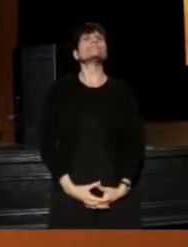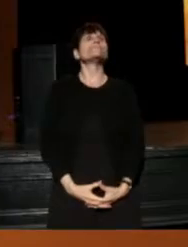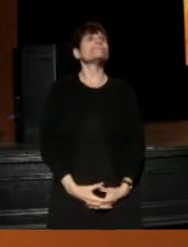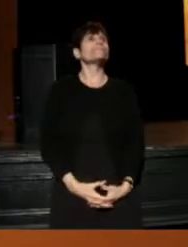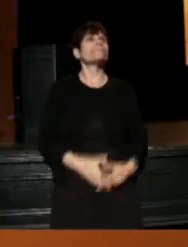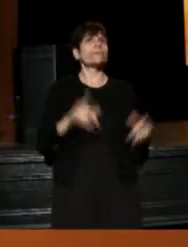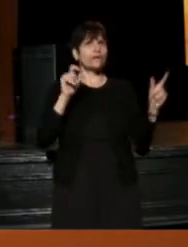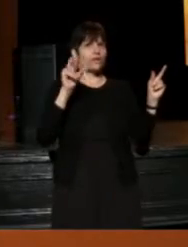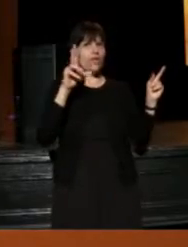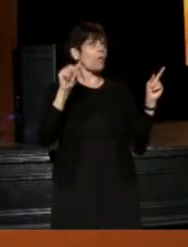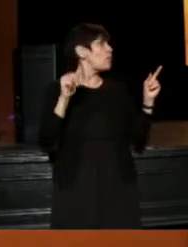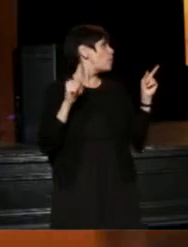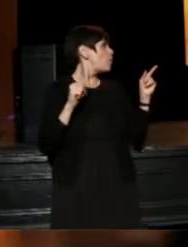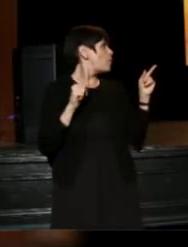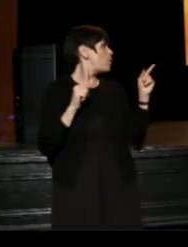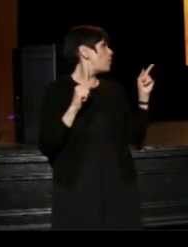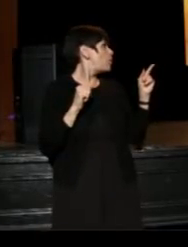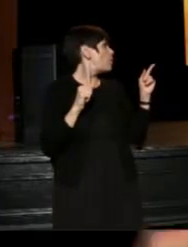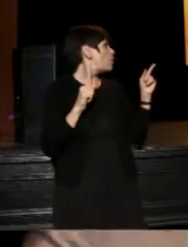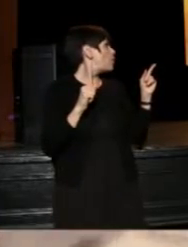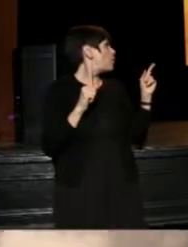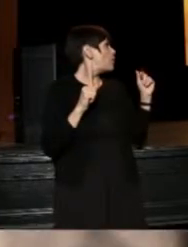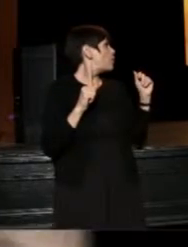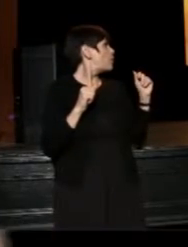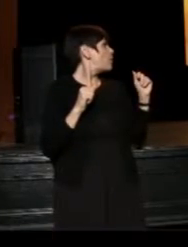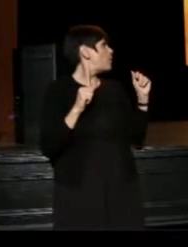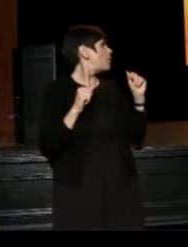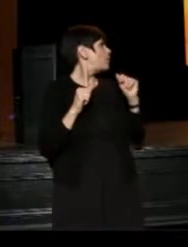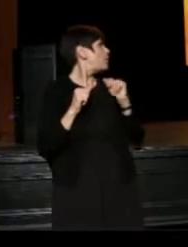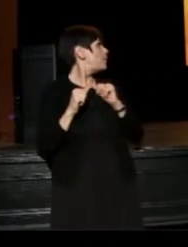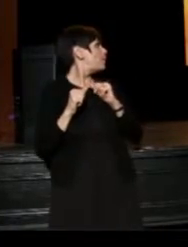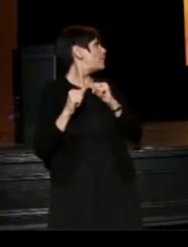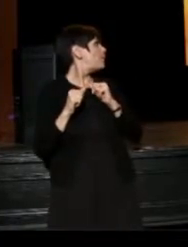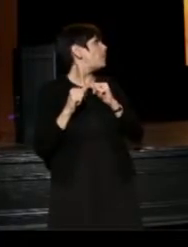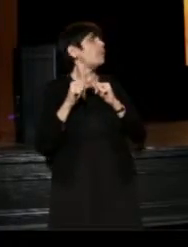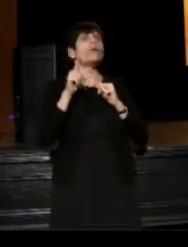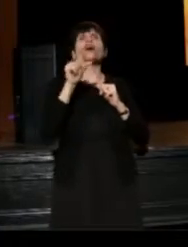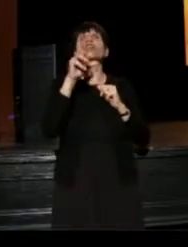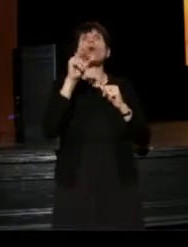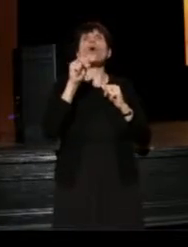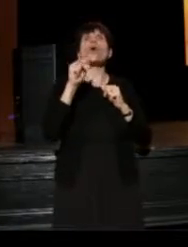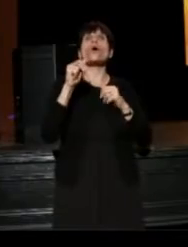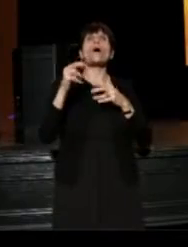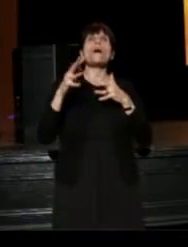(Jim) Laura, you are pioneering some education work